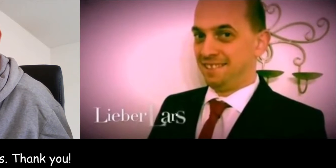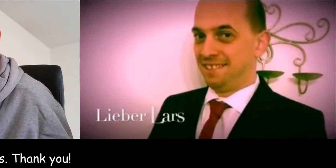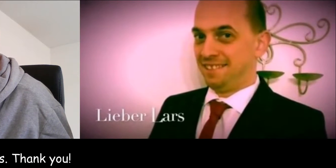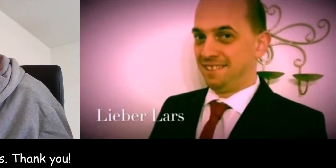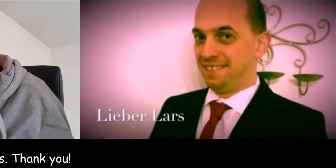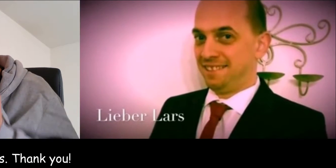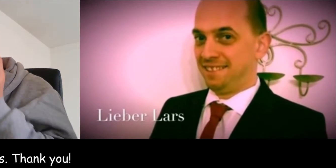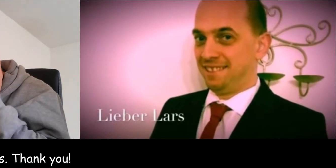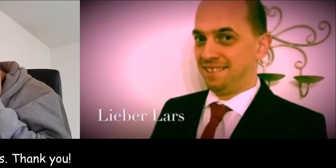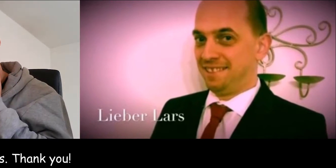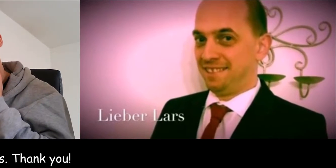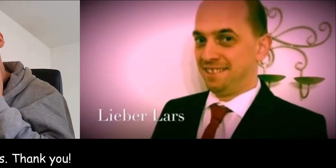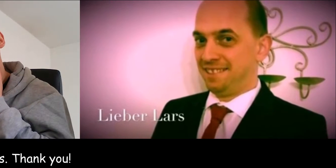Dear Lars